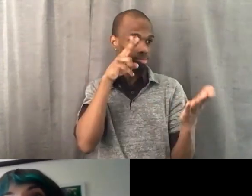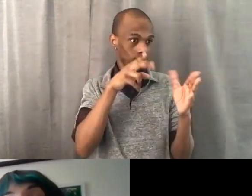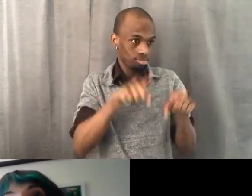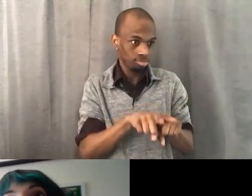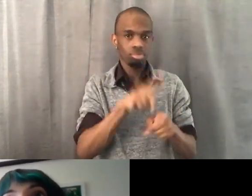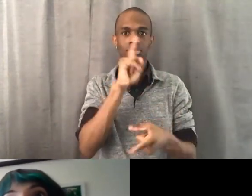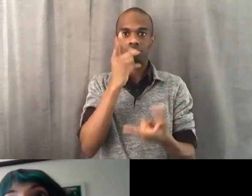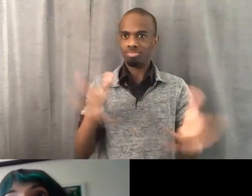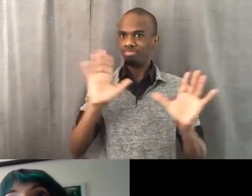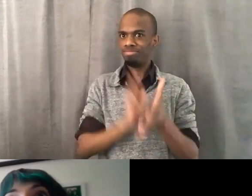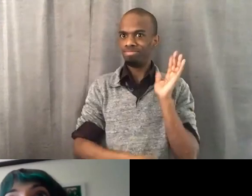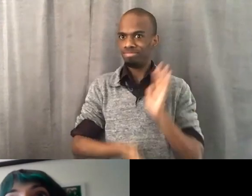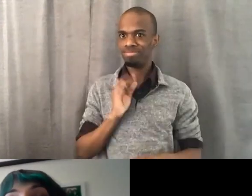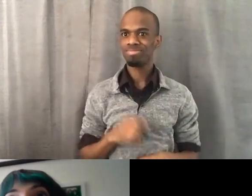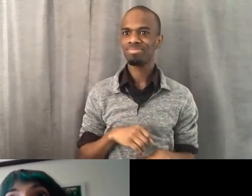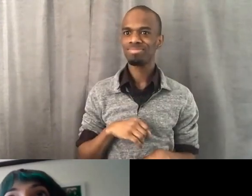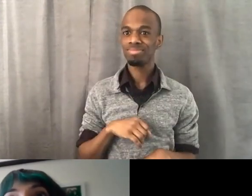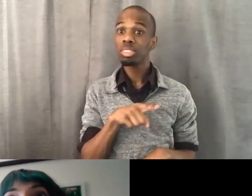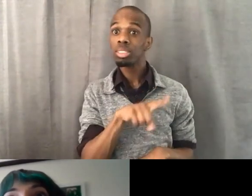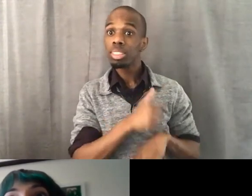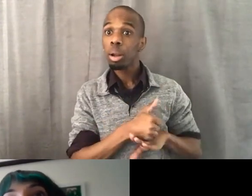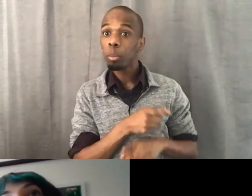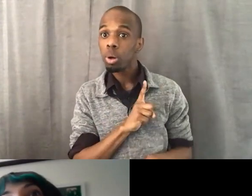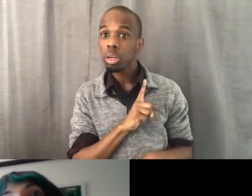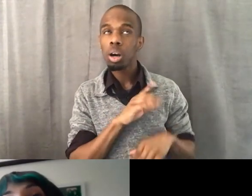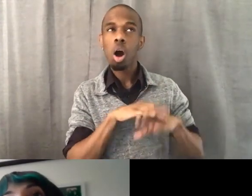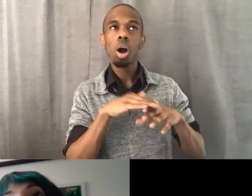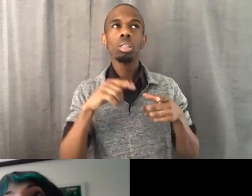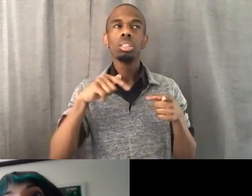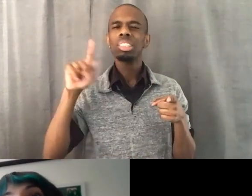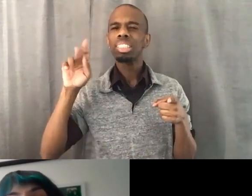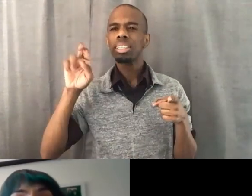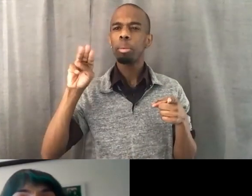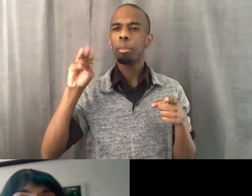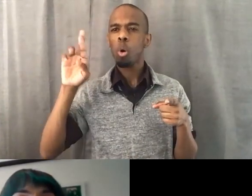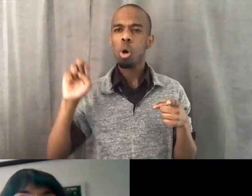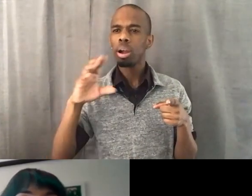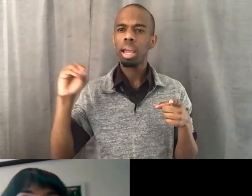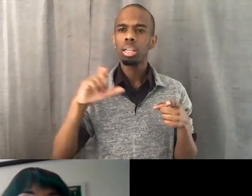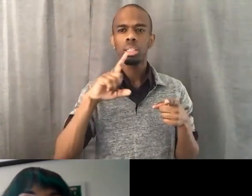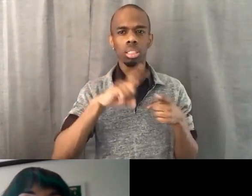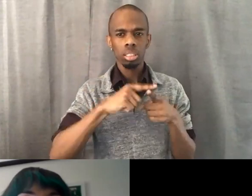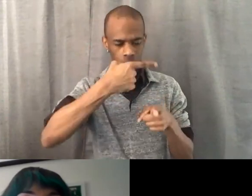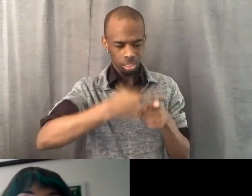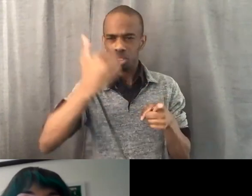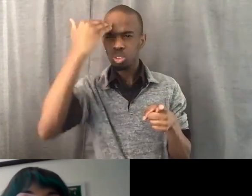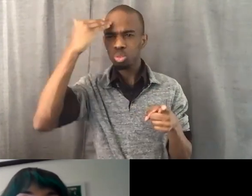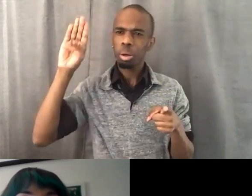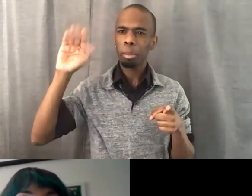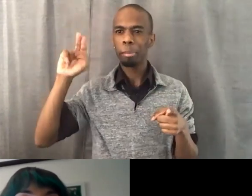It's over on Kenmore in like, kind of like the little Bangladesh neighborhood, in Los Angeles.